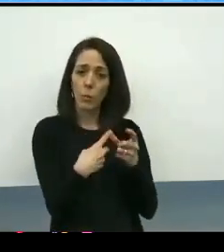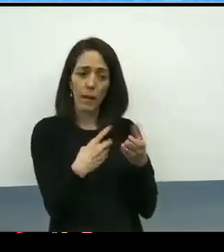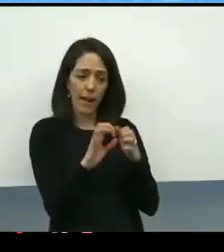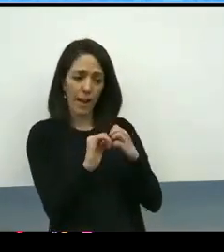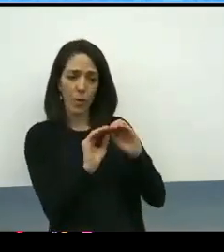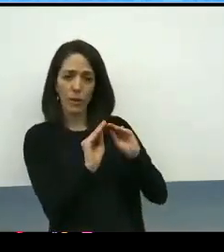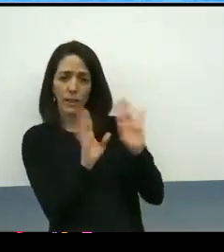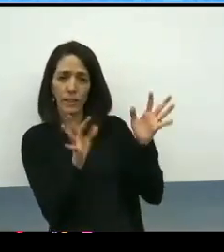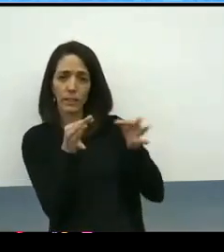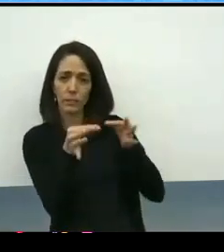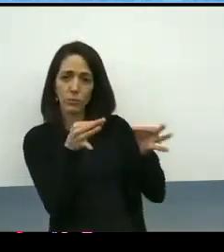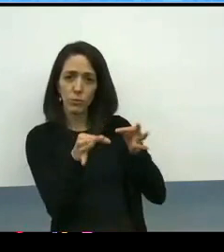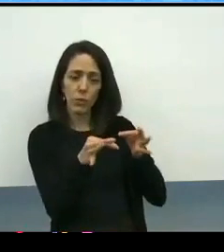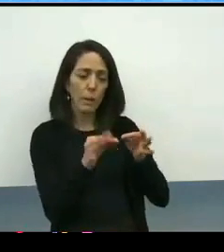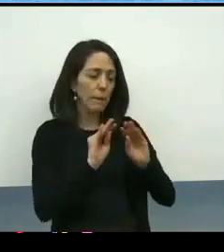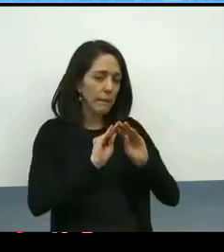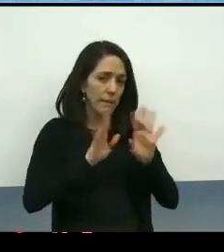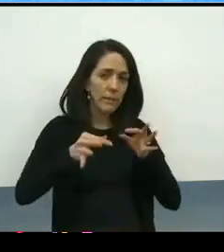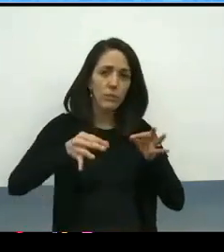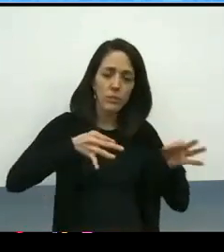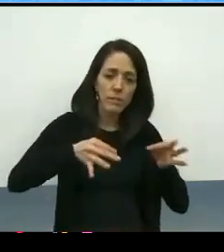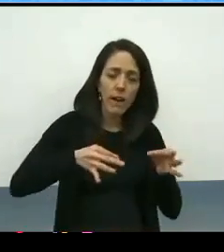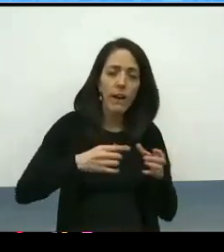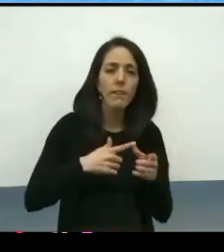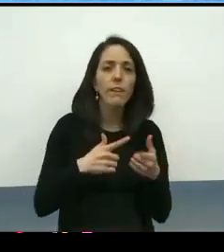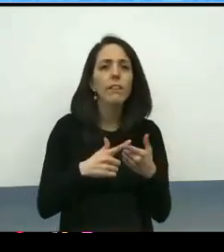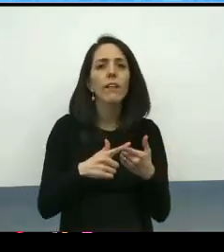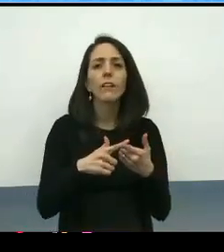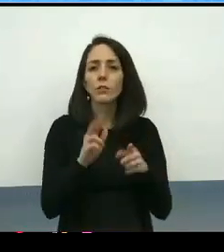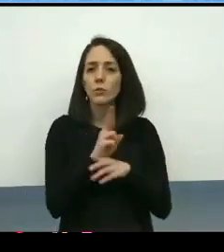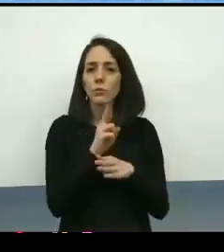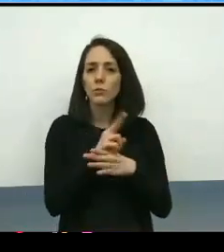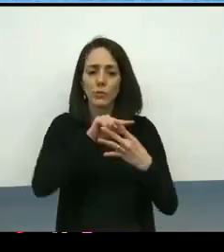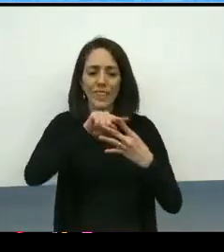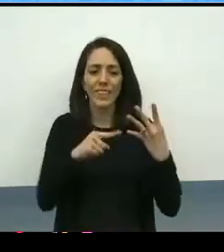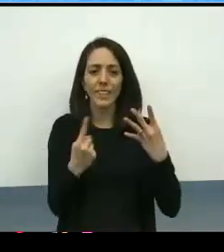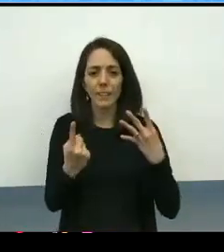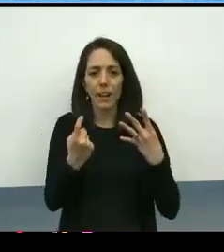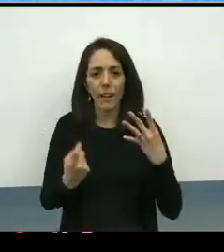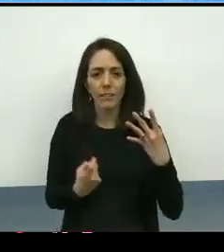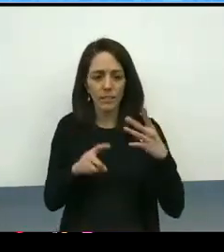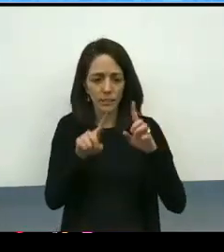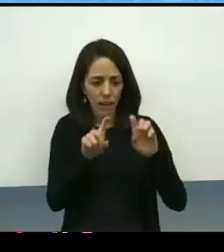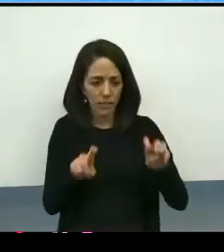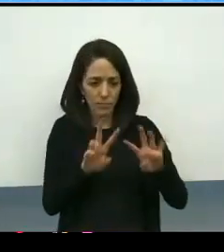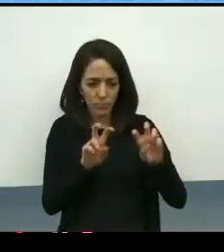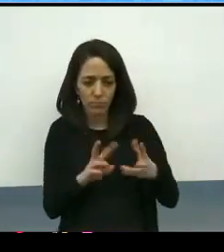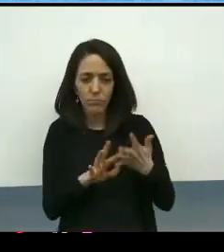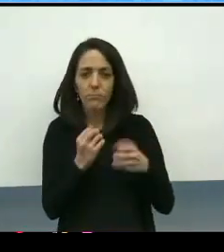clearly defined, apply the diversity, equity, inclusion, and belonging lens through the four questions,